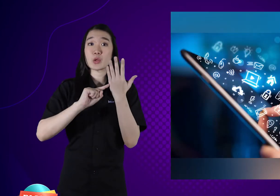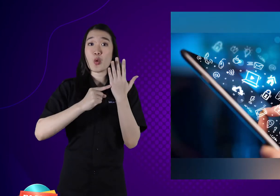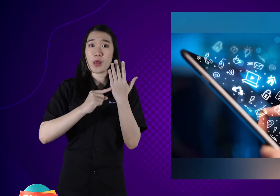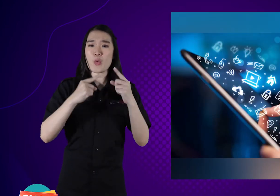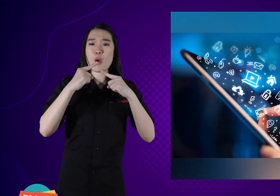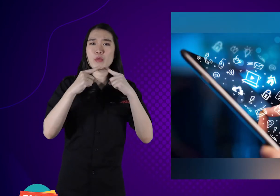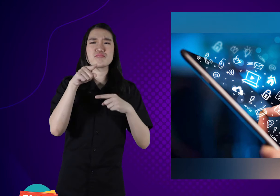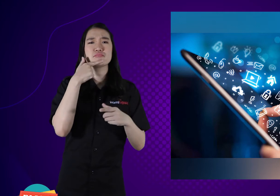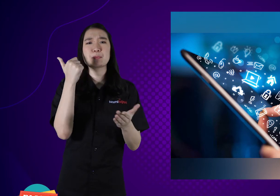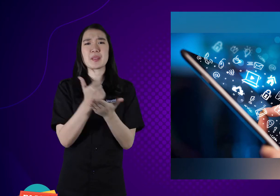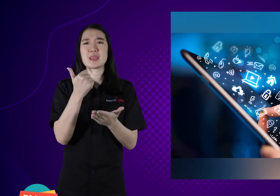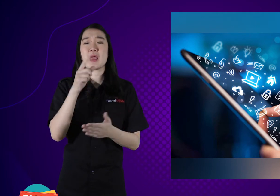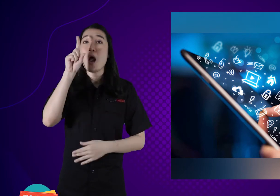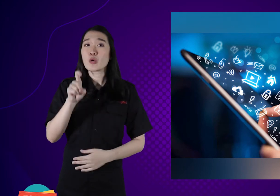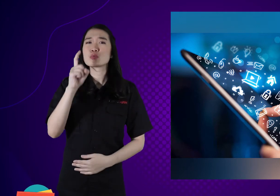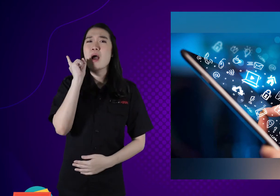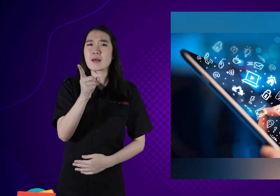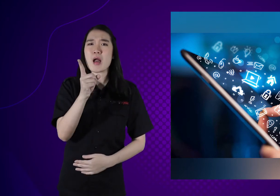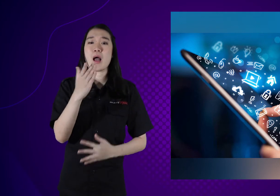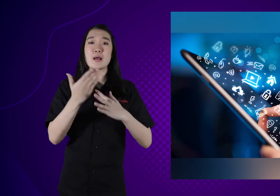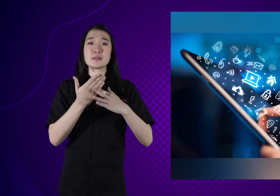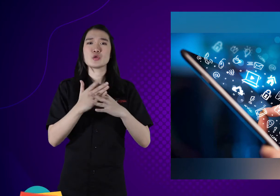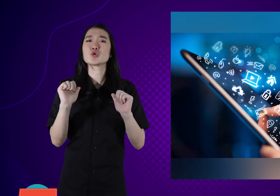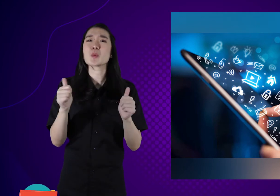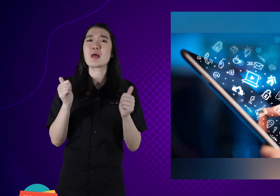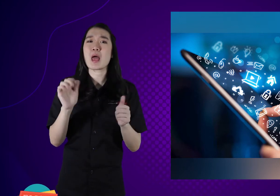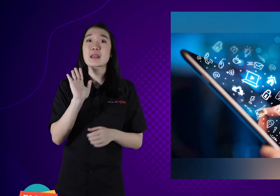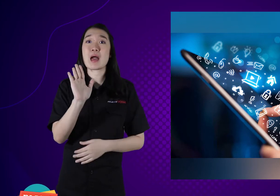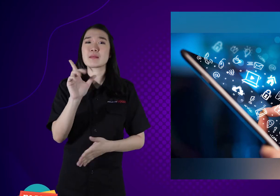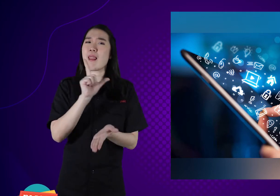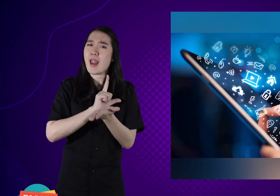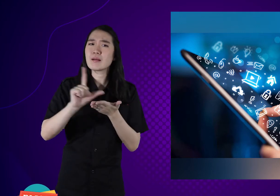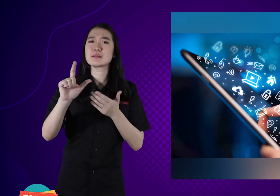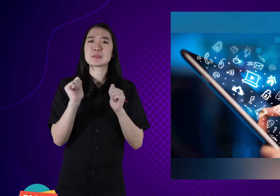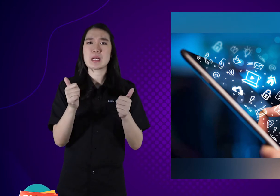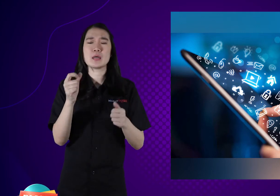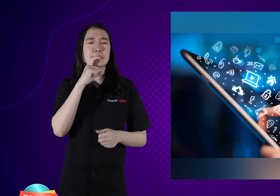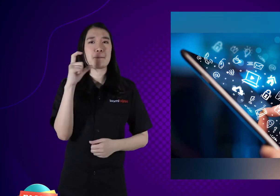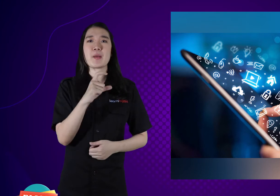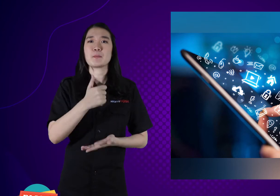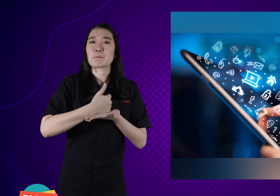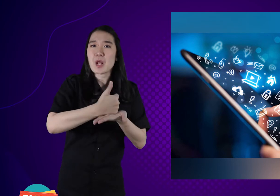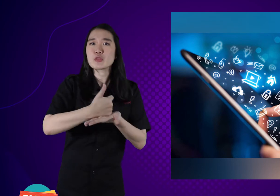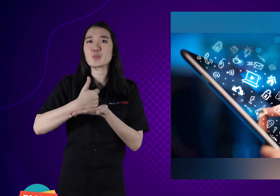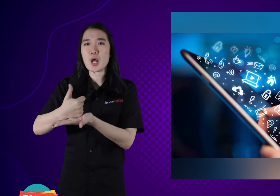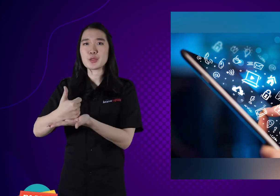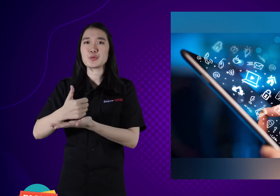Communication technology is important, there must be access so that it can be smooth and able to provide assistance quickly.